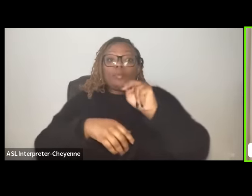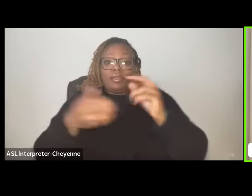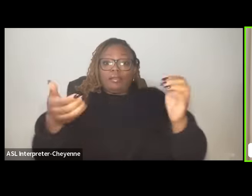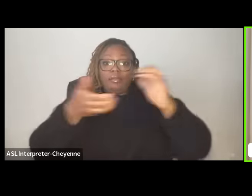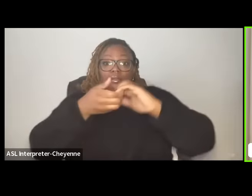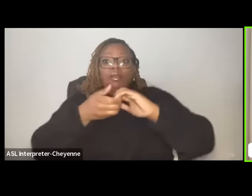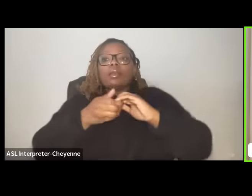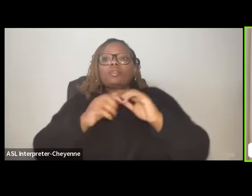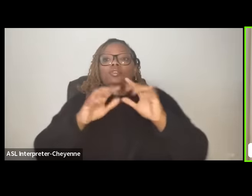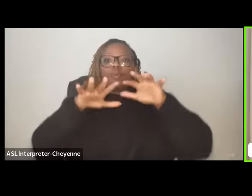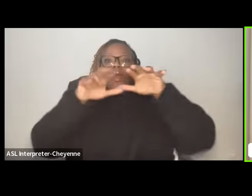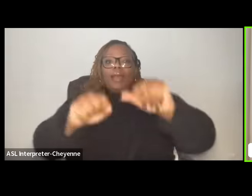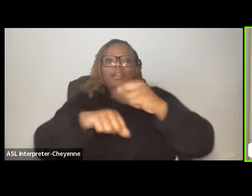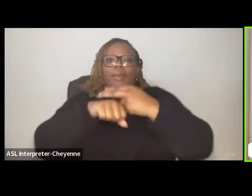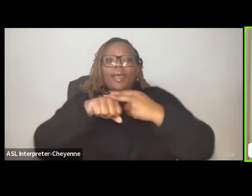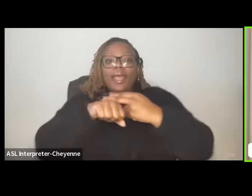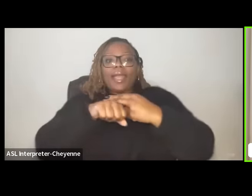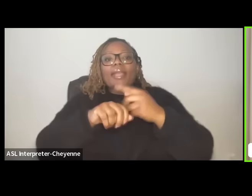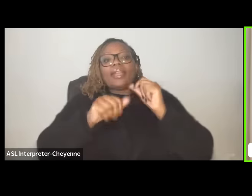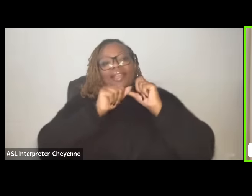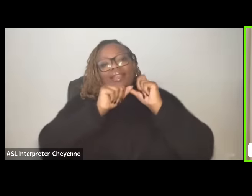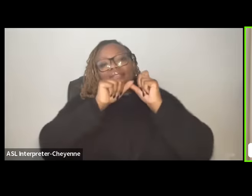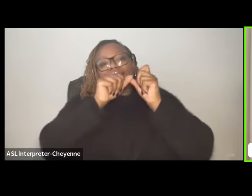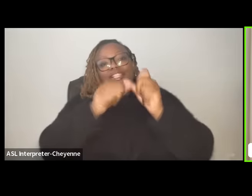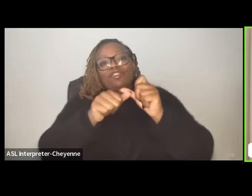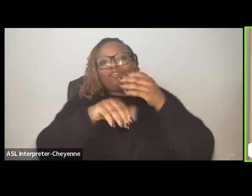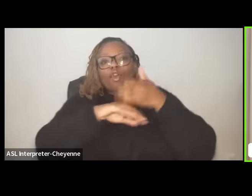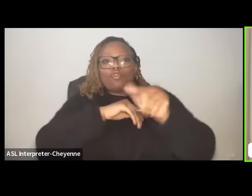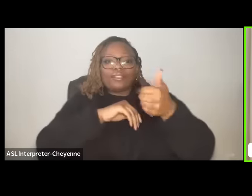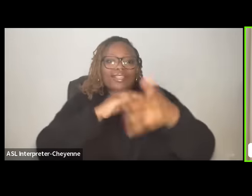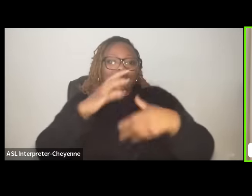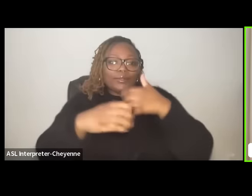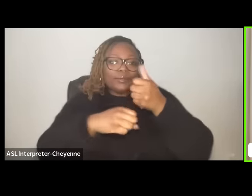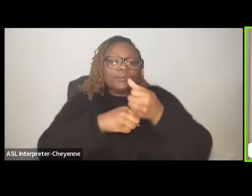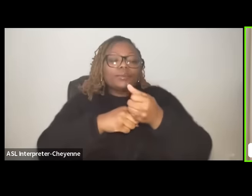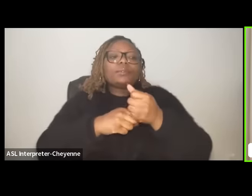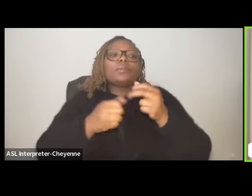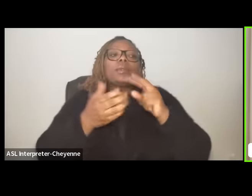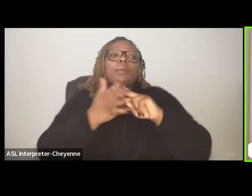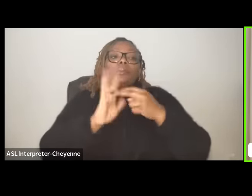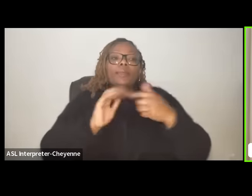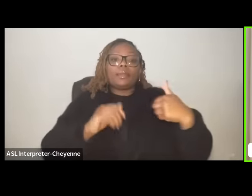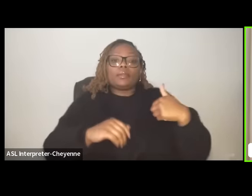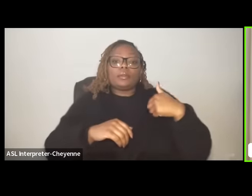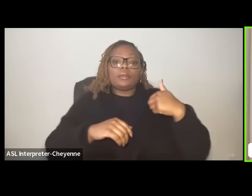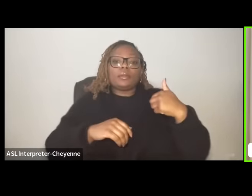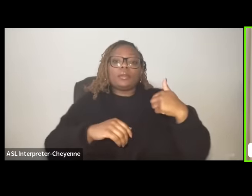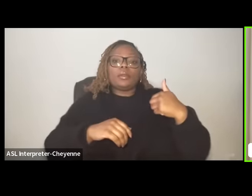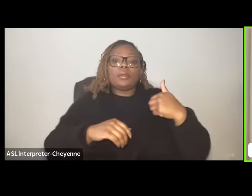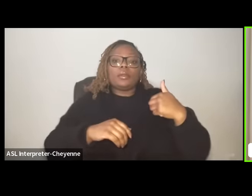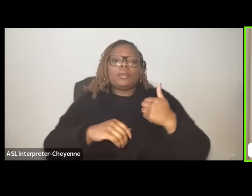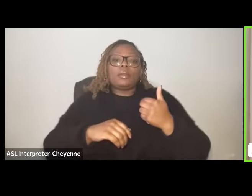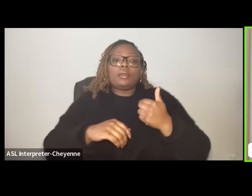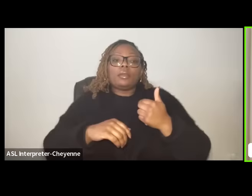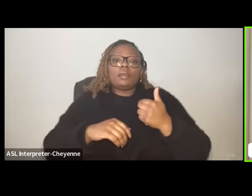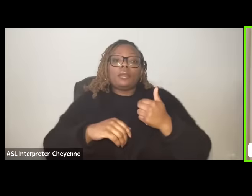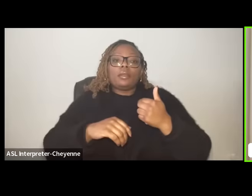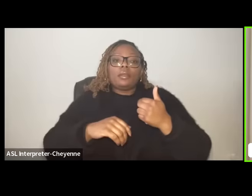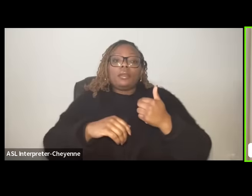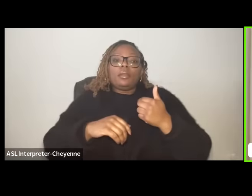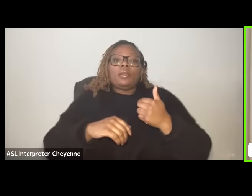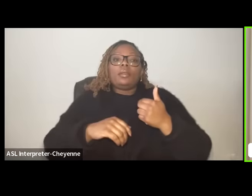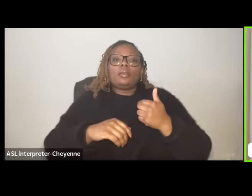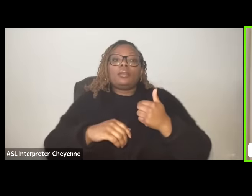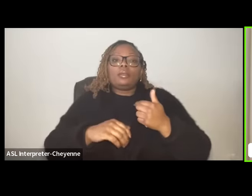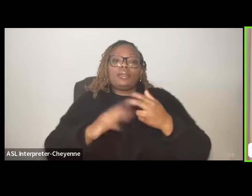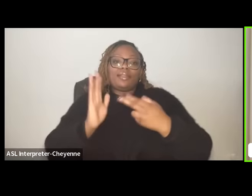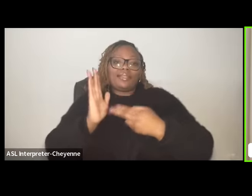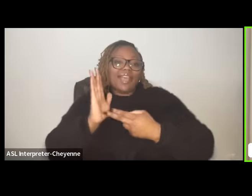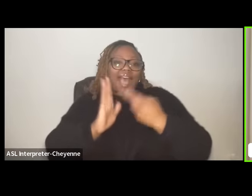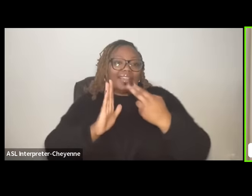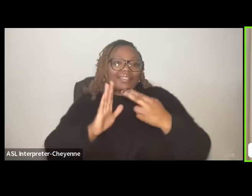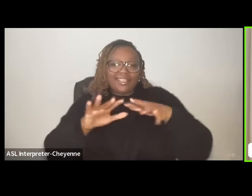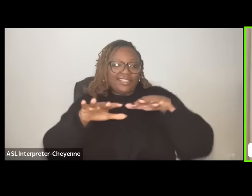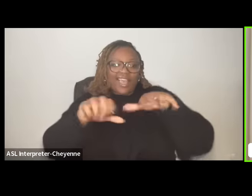ended up remaining for over a decade um where we have we it is honestly an occupation I think um